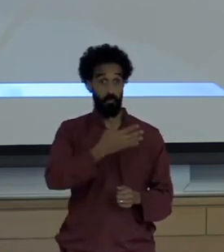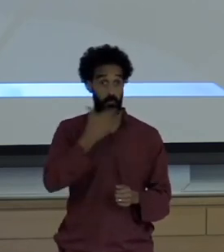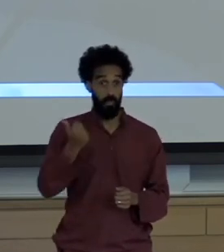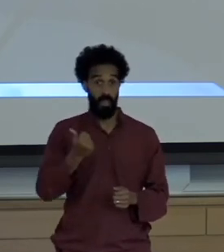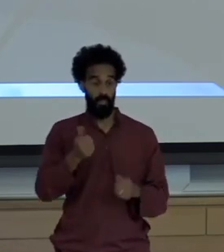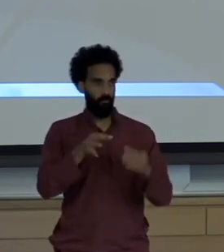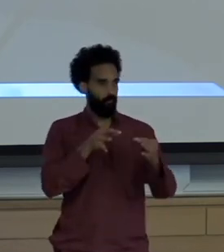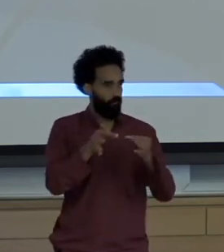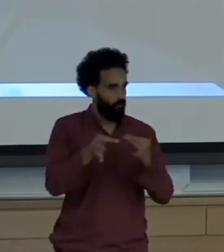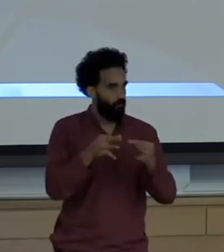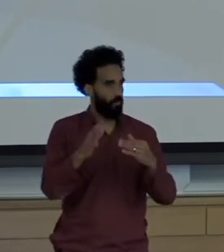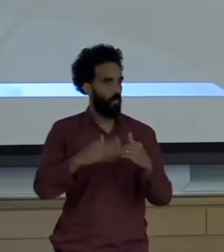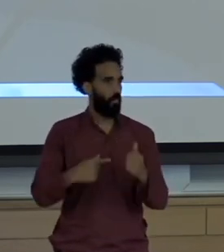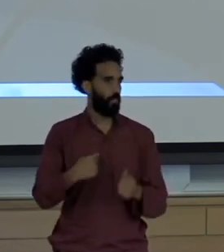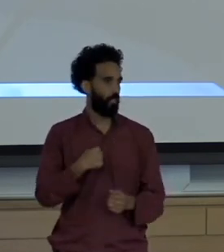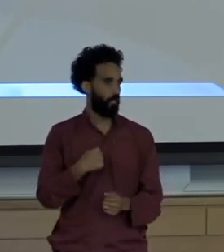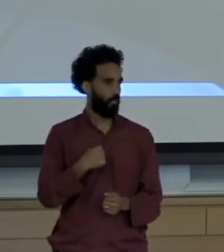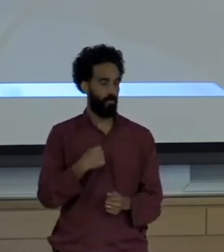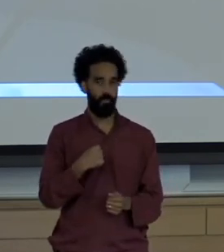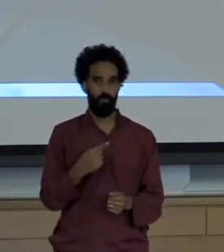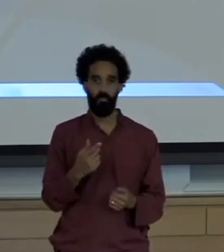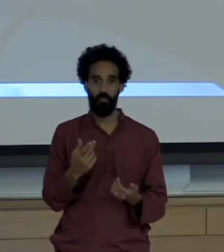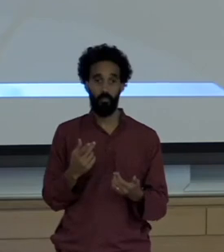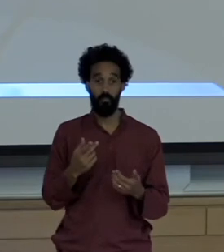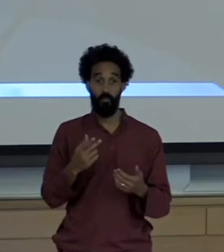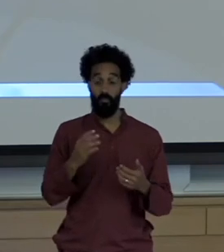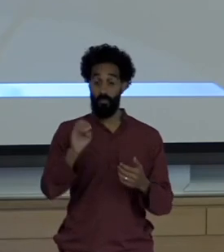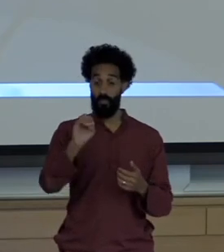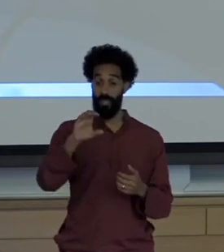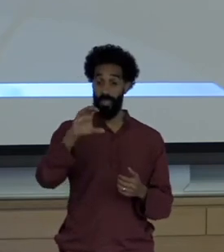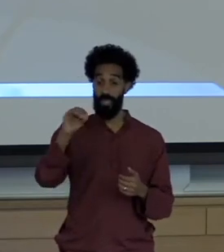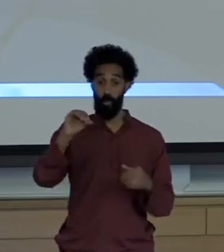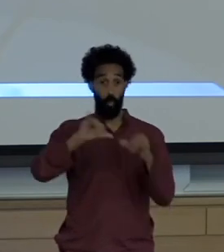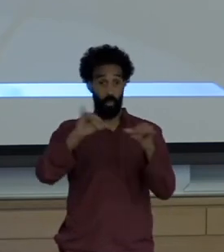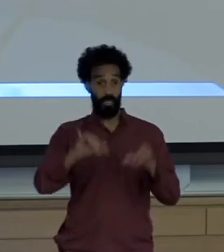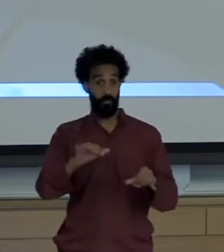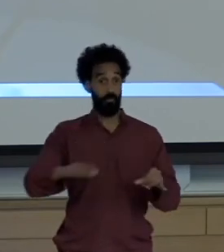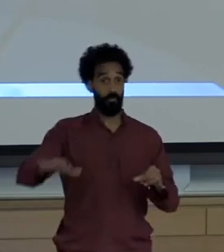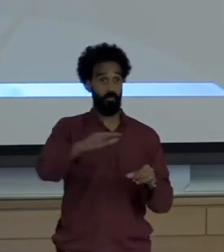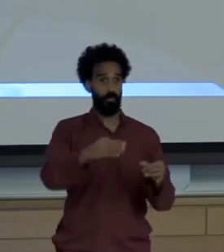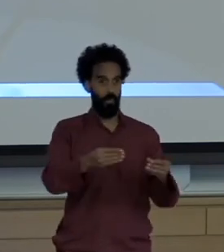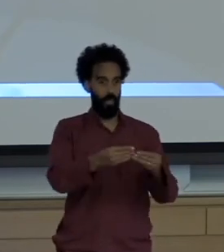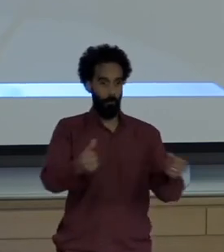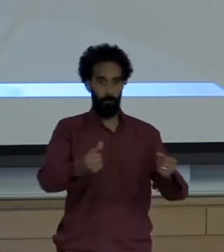How rapidly vast ecosystems are vanishing out of sight and out of mind